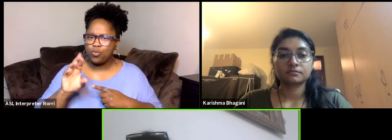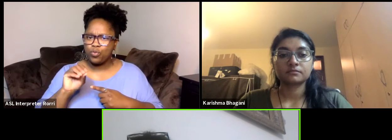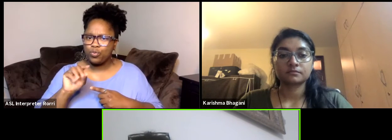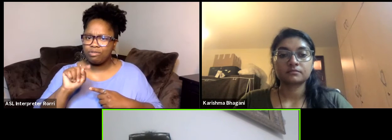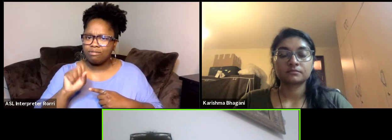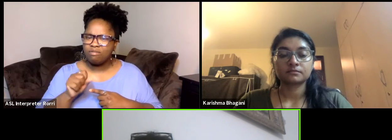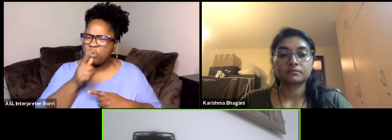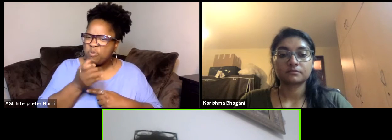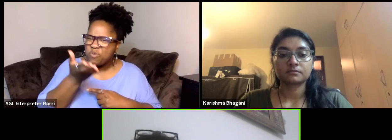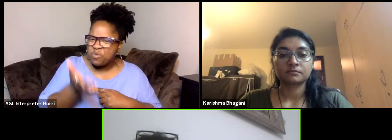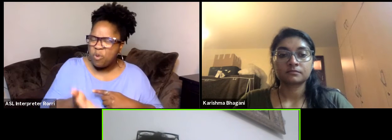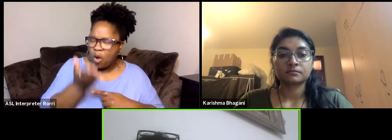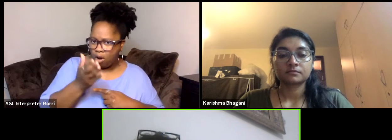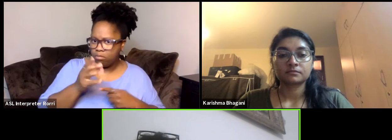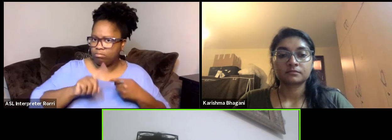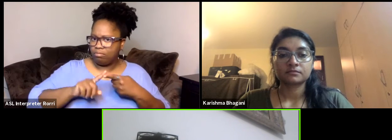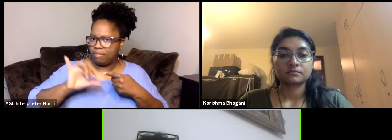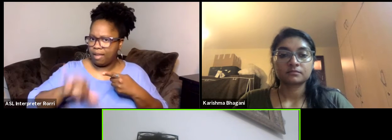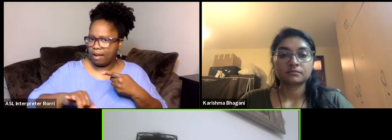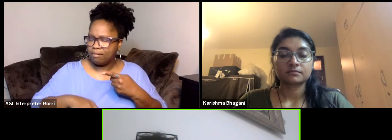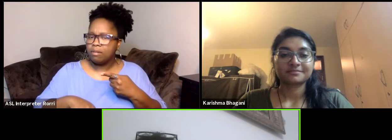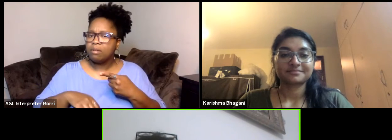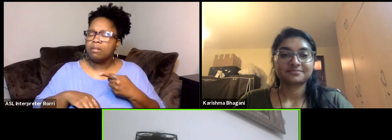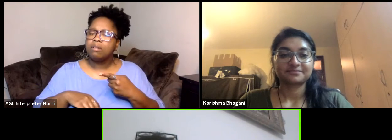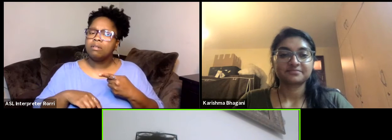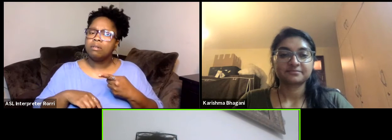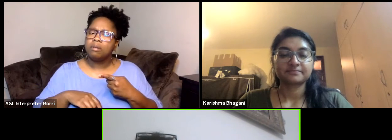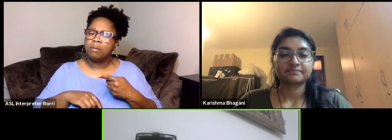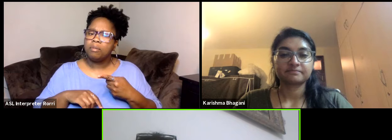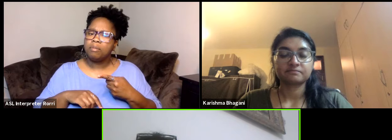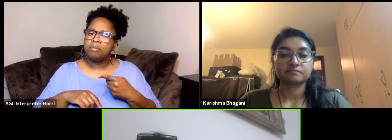but I feel there is also a lot of neocolonialist